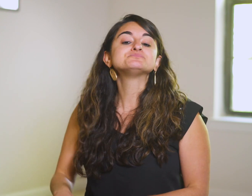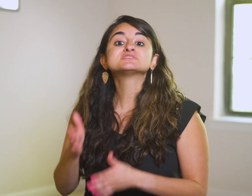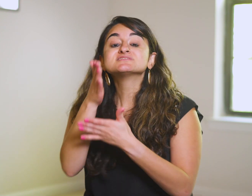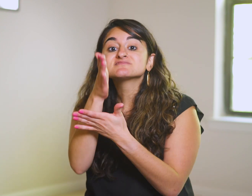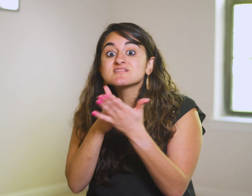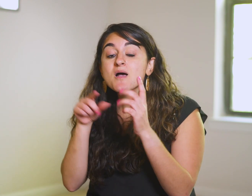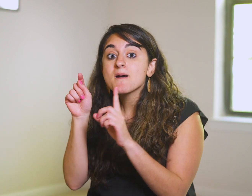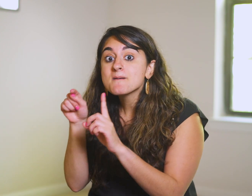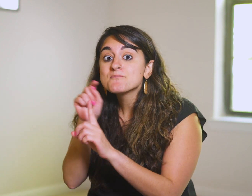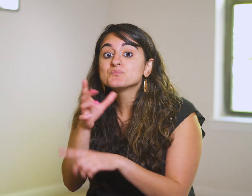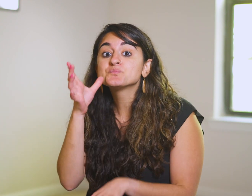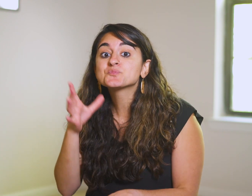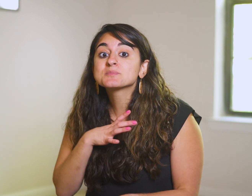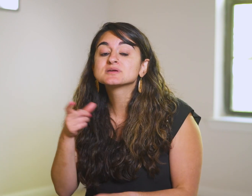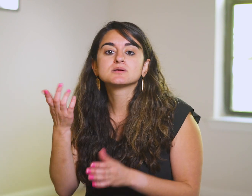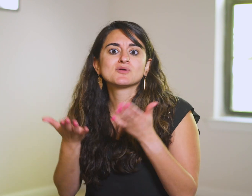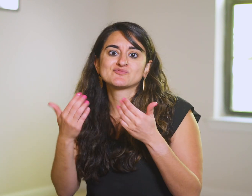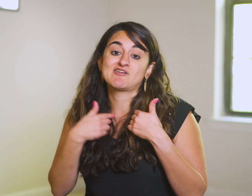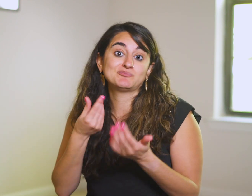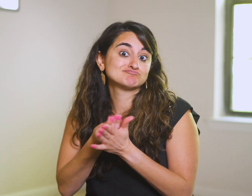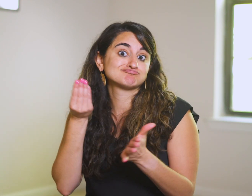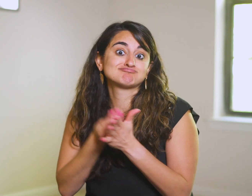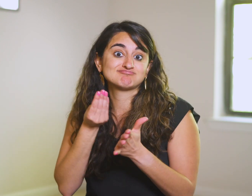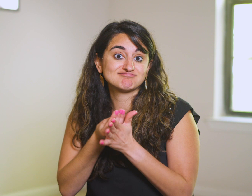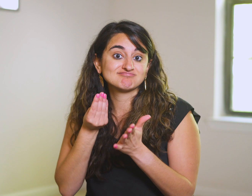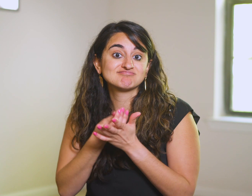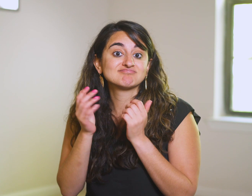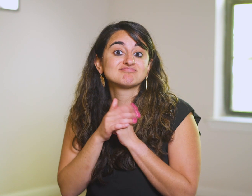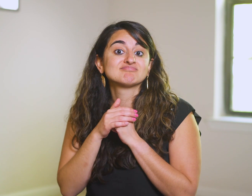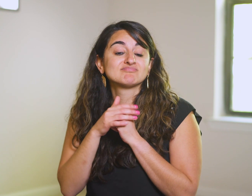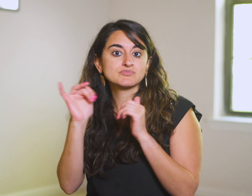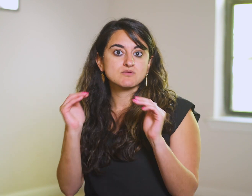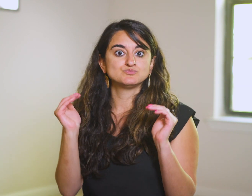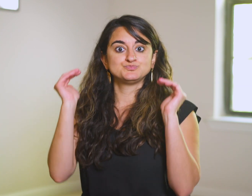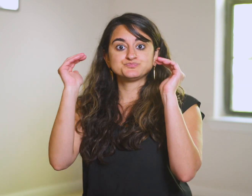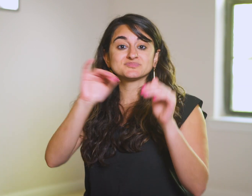Some of these women probably have great wealth and status—